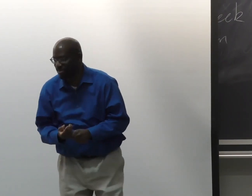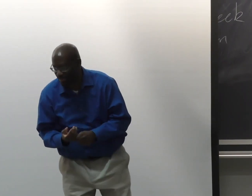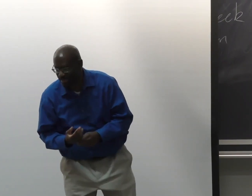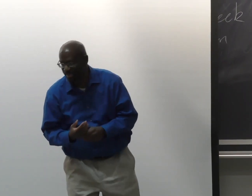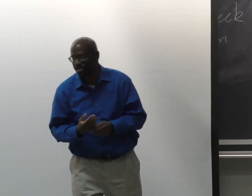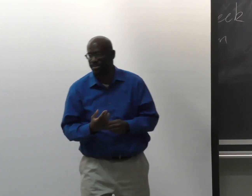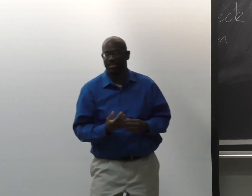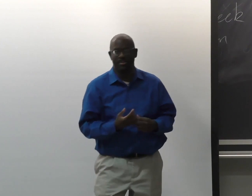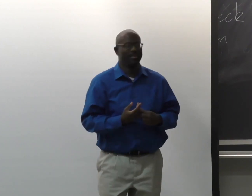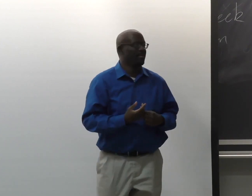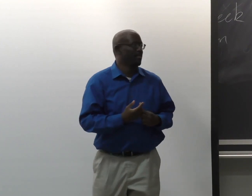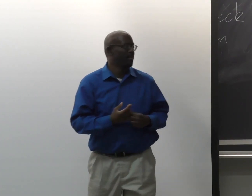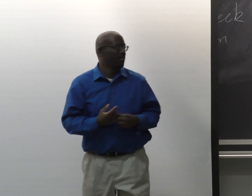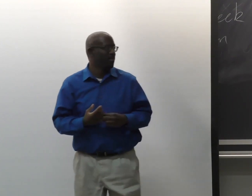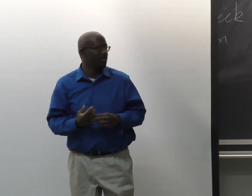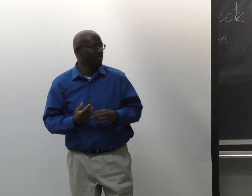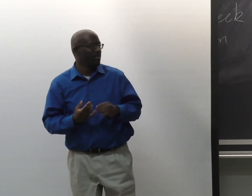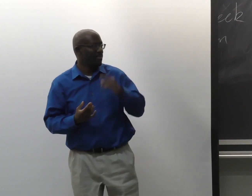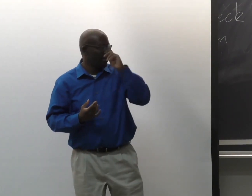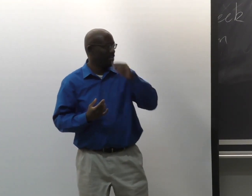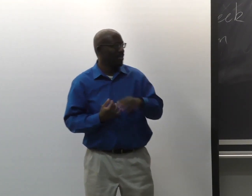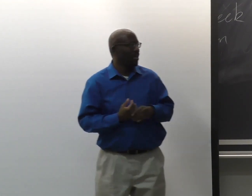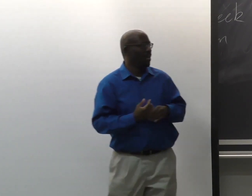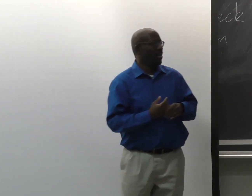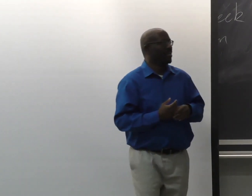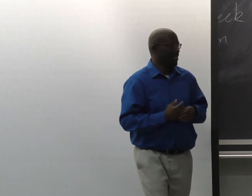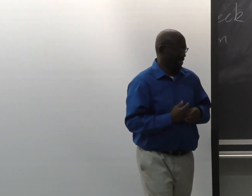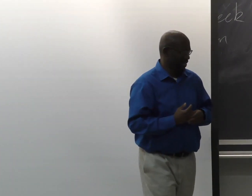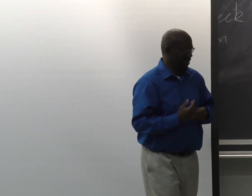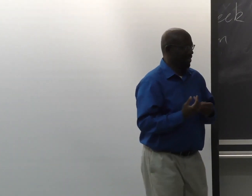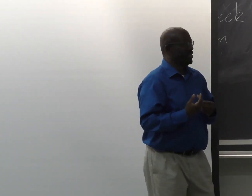and get involved with that world. So we've got one last question, please.